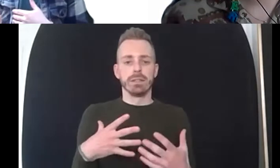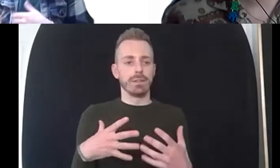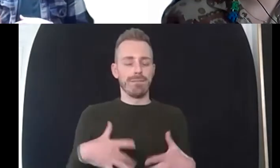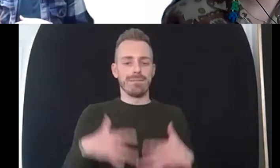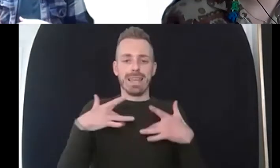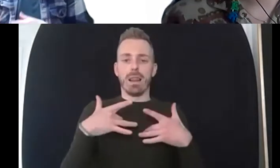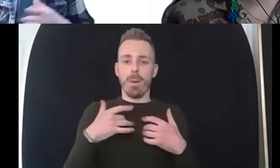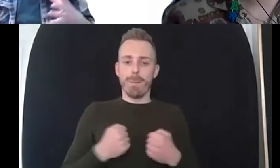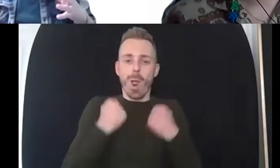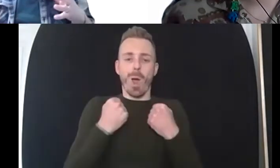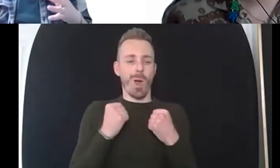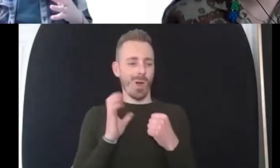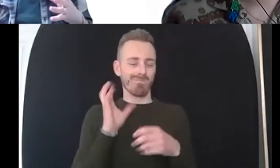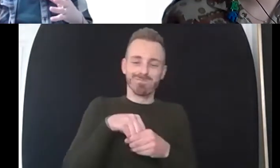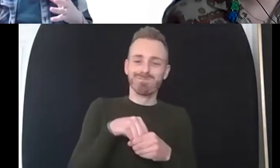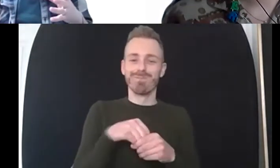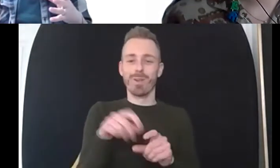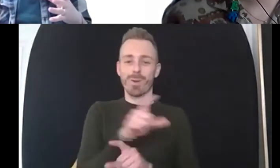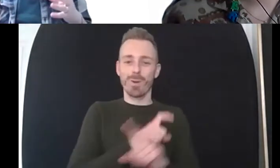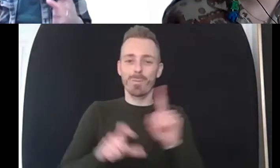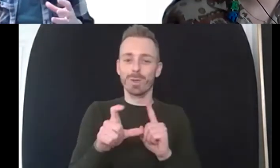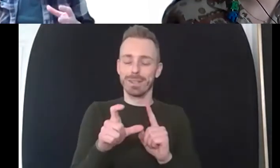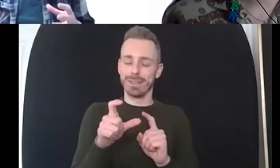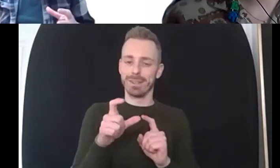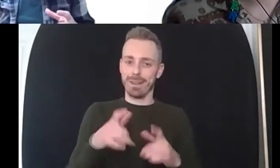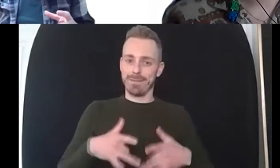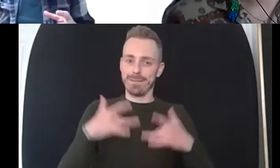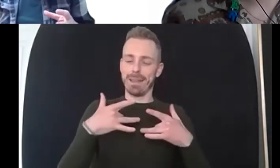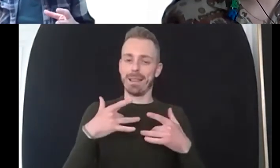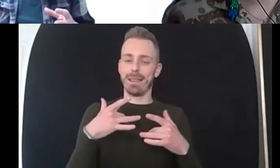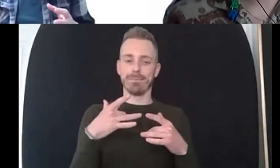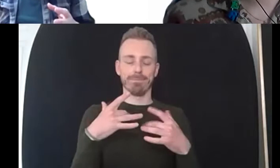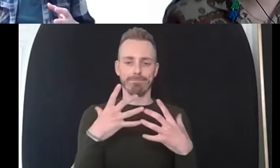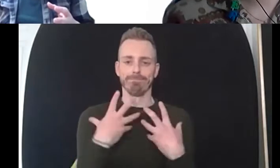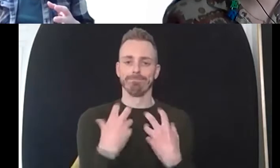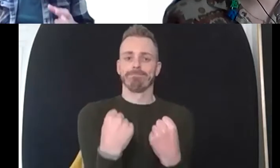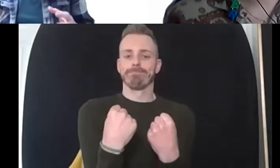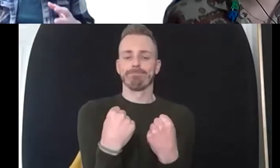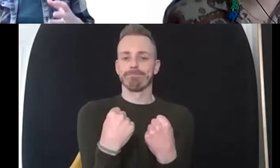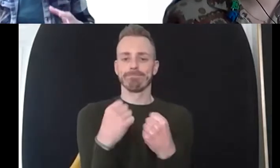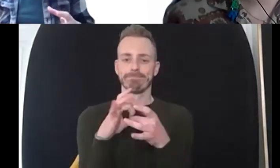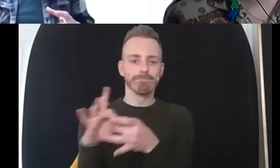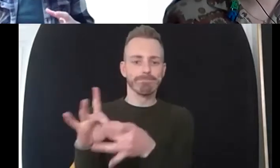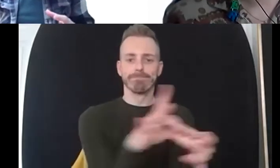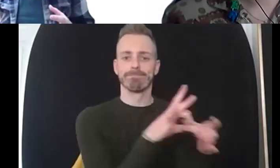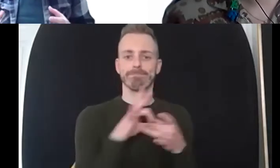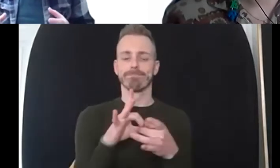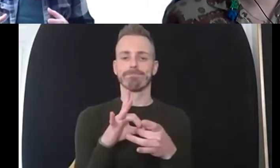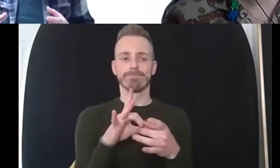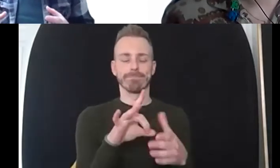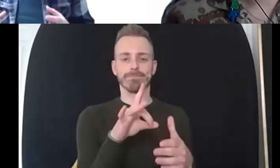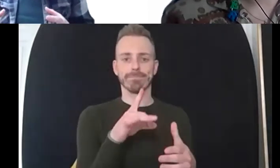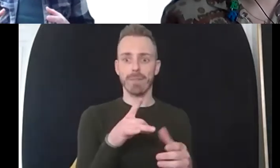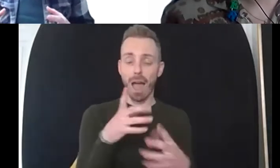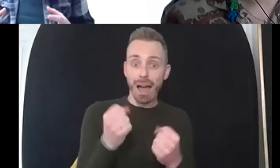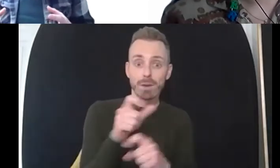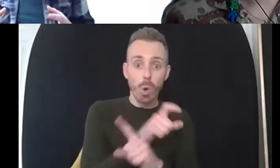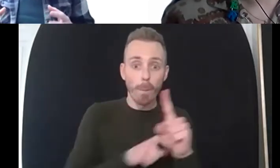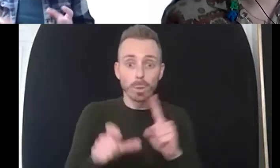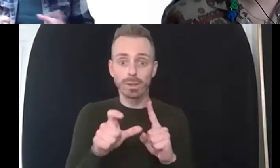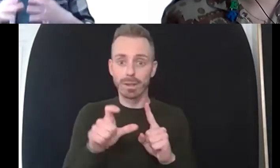um it's kind of like a sense of gravity yeah um that helps us to stand um and um and and everybody